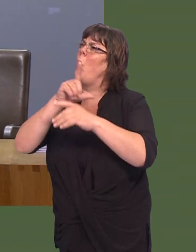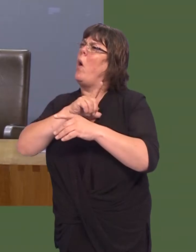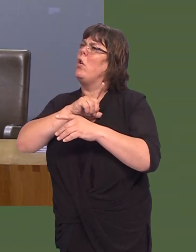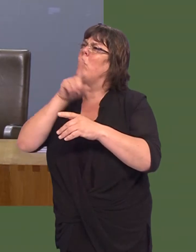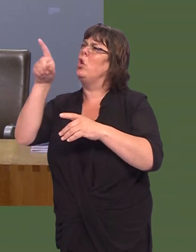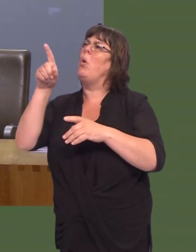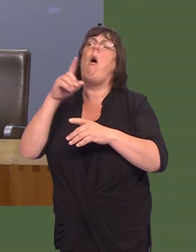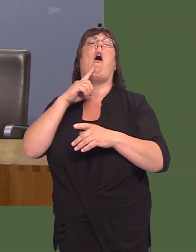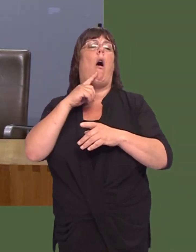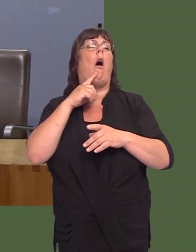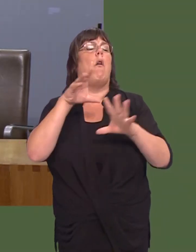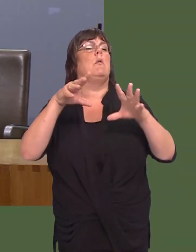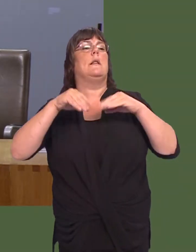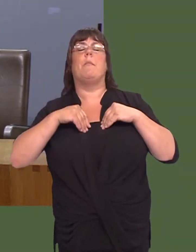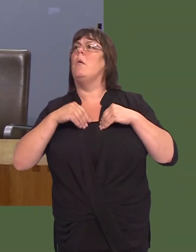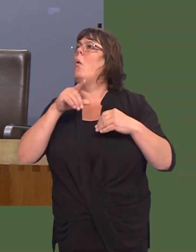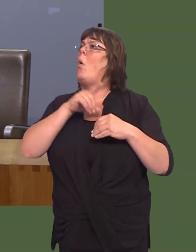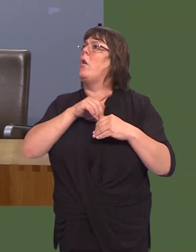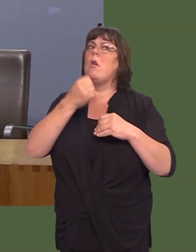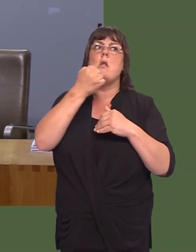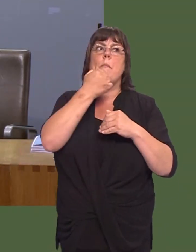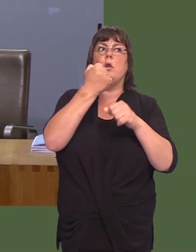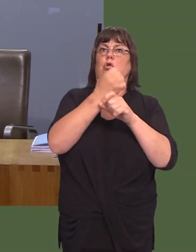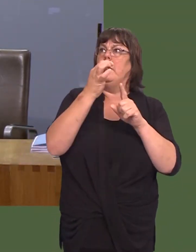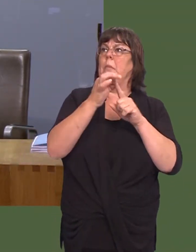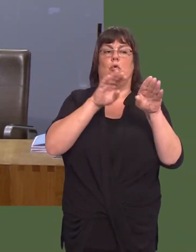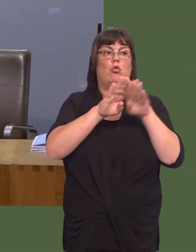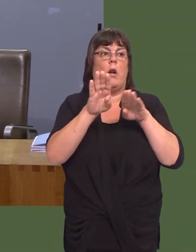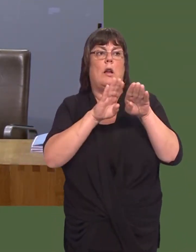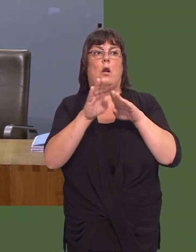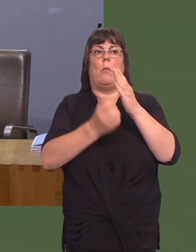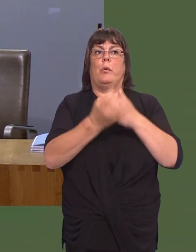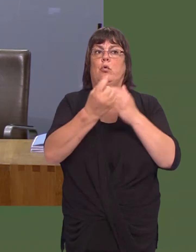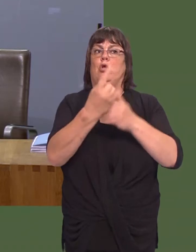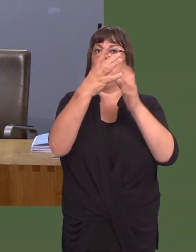Why didnít you increase sufficiently the number of GP training posts in Wales?